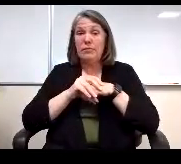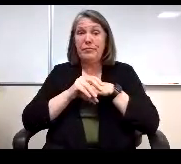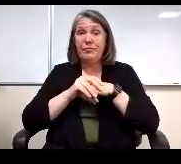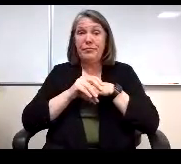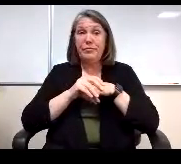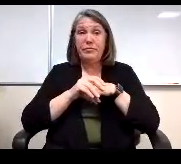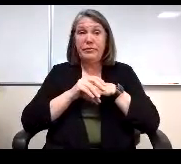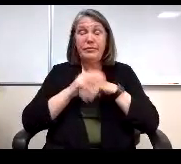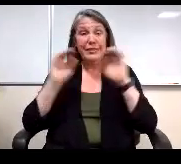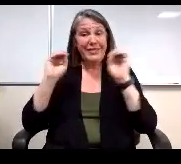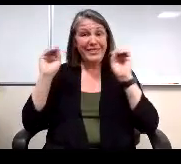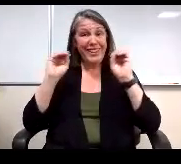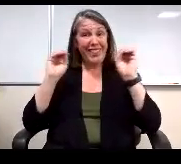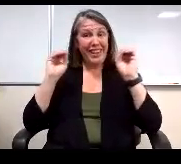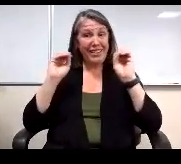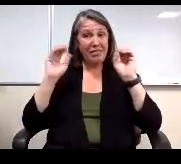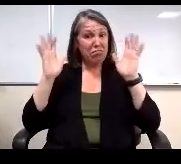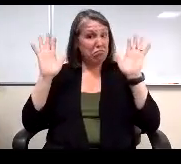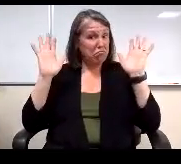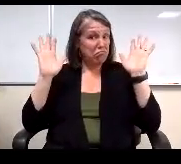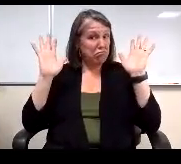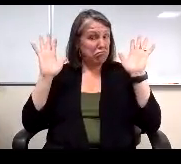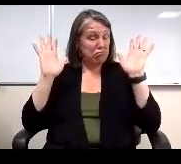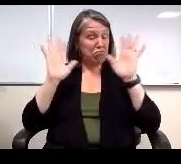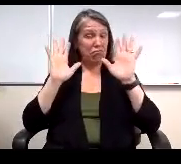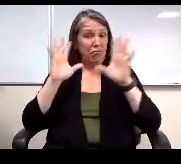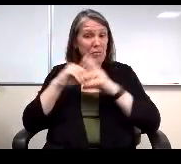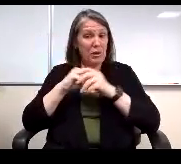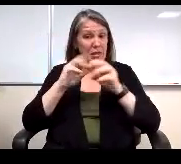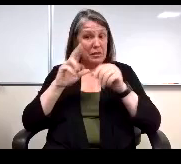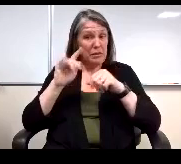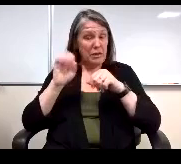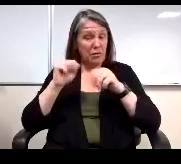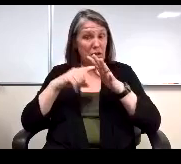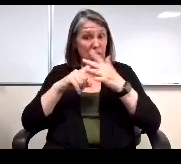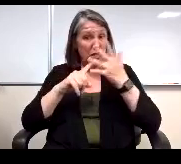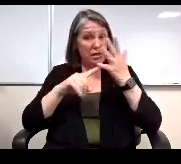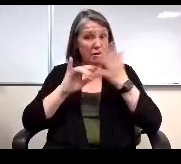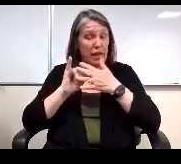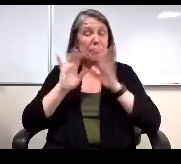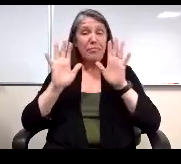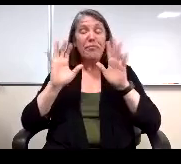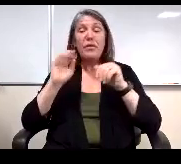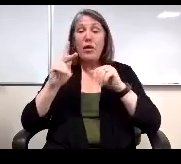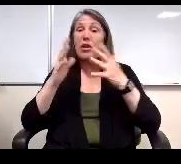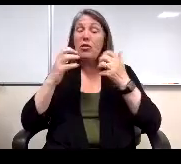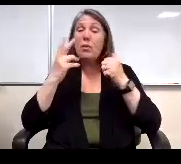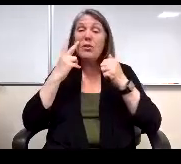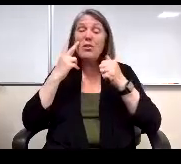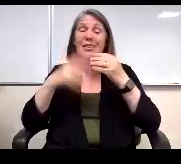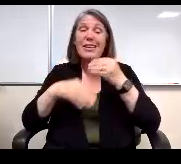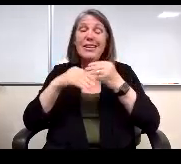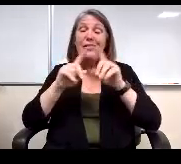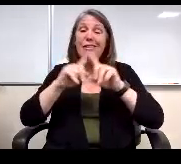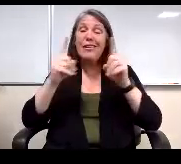Nothing beyond what we've already mentioned about participation rates and things of that nature. Would you like to see additional different evidence or formatting changes